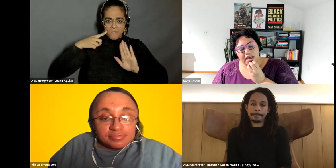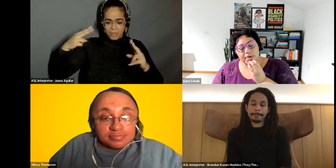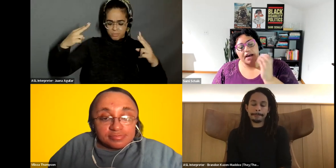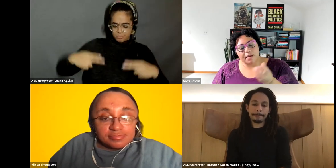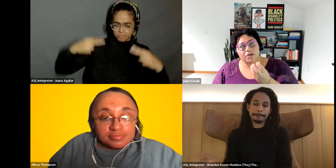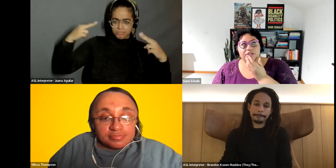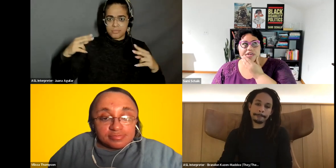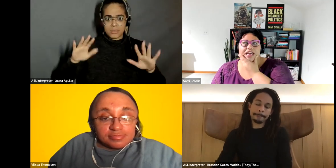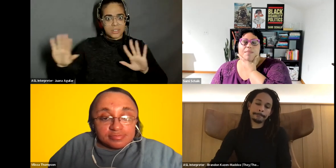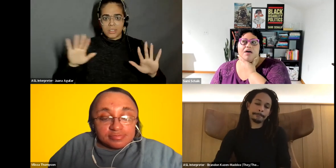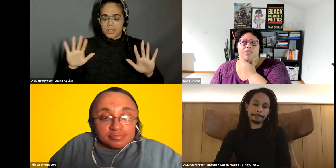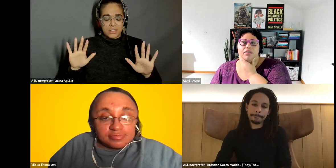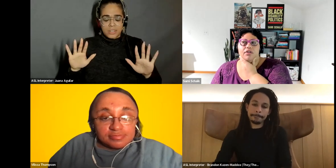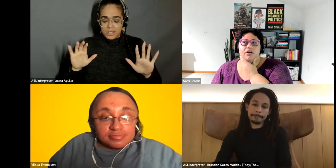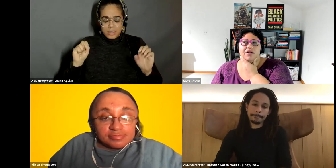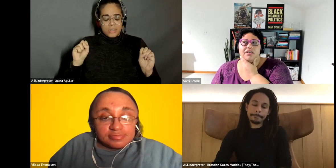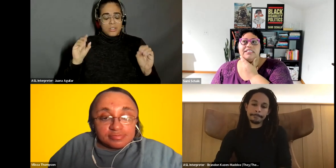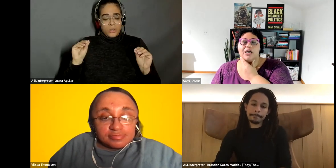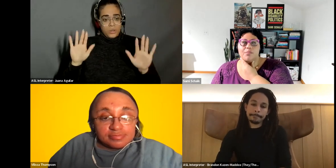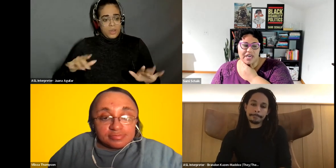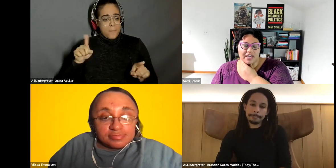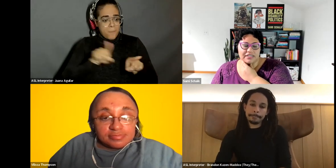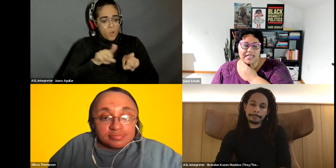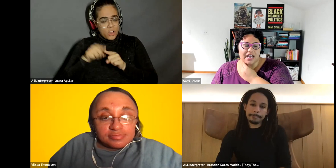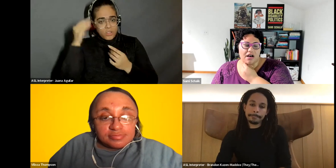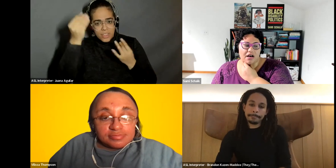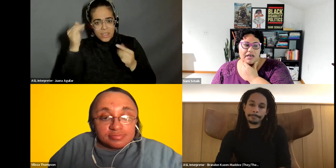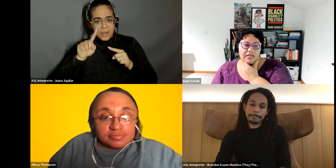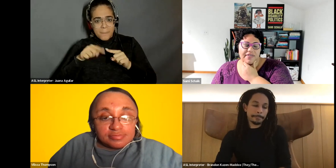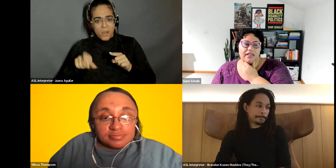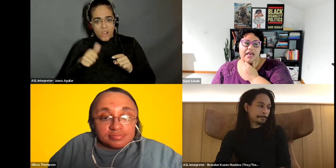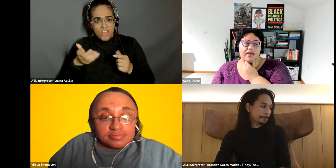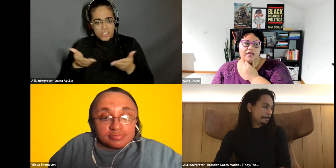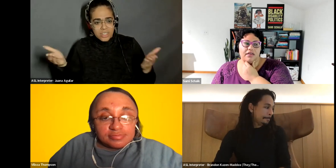Sami Schalk: But I i'm also thinking about some things that caught that like